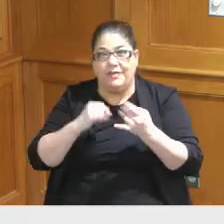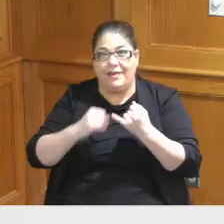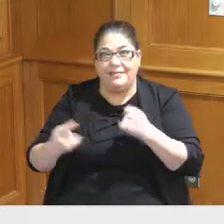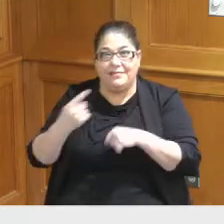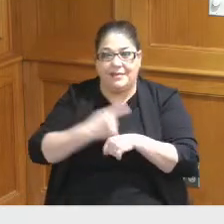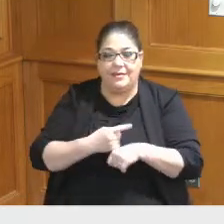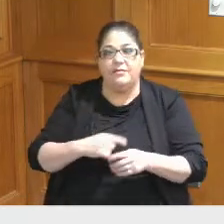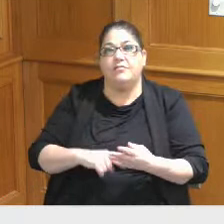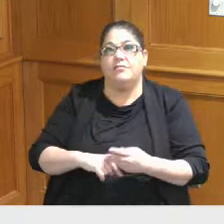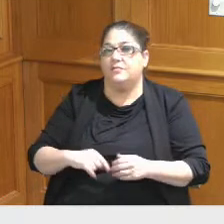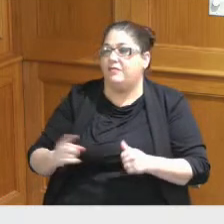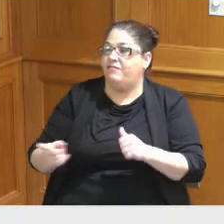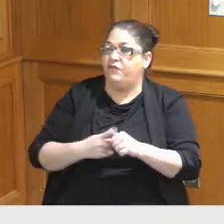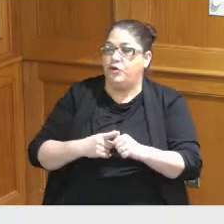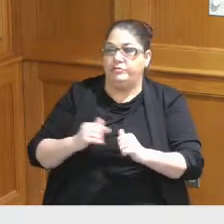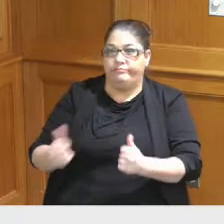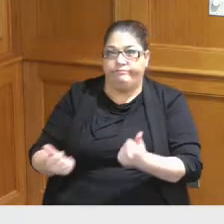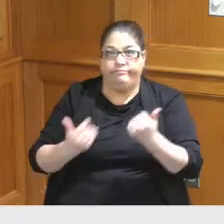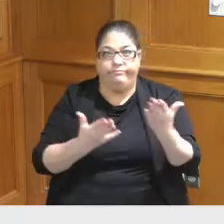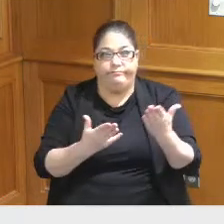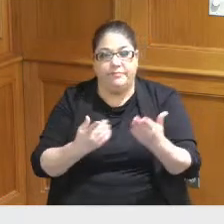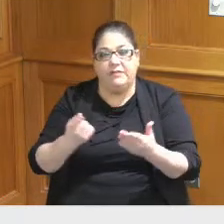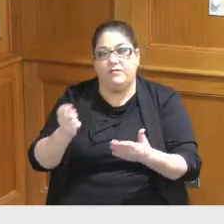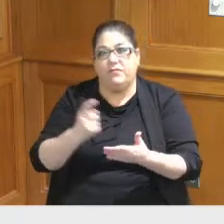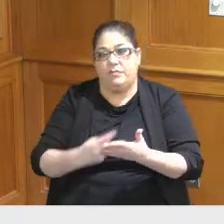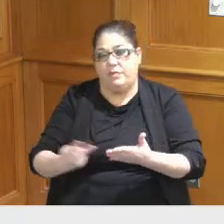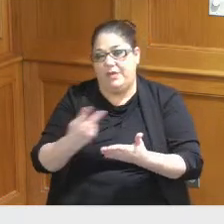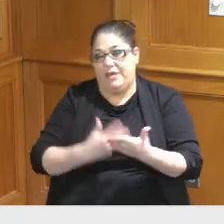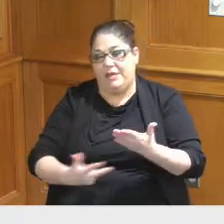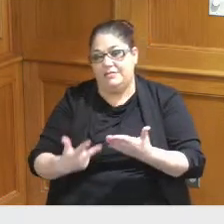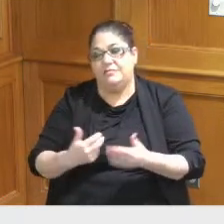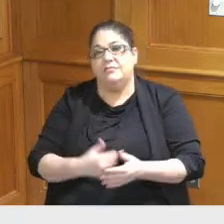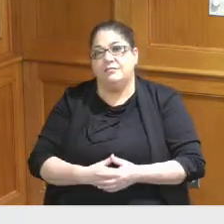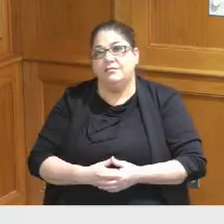be the first thing that would come forward to the Board in a couple of weeks here obviously